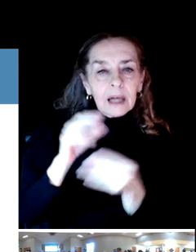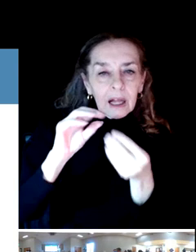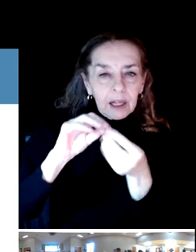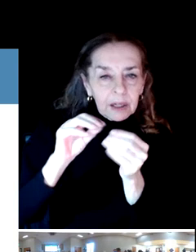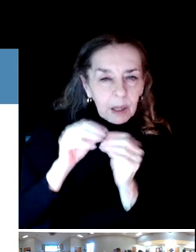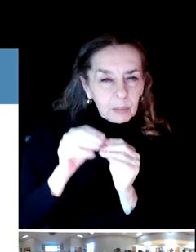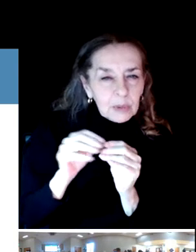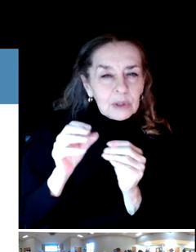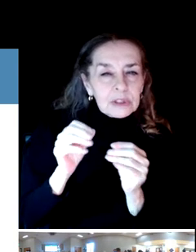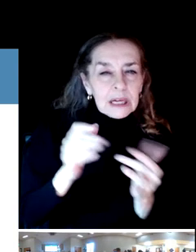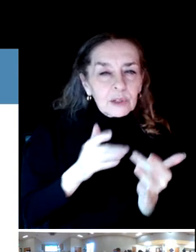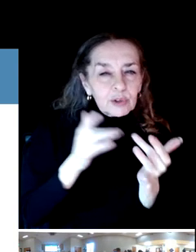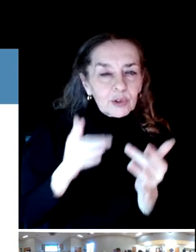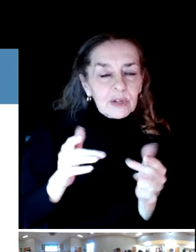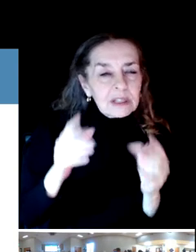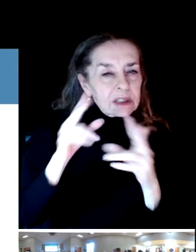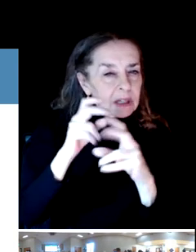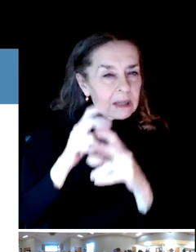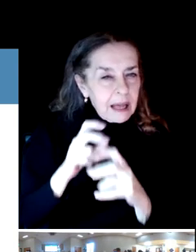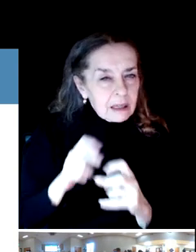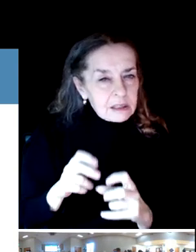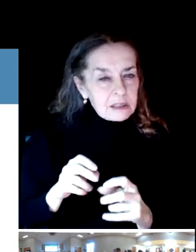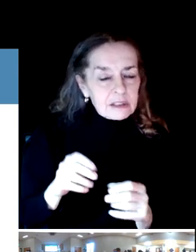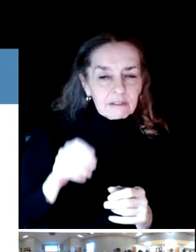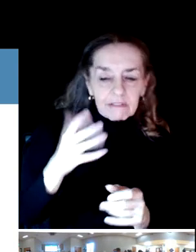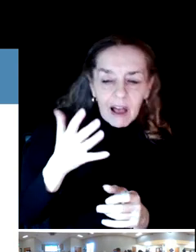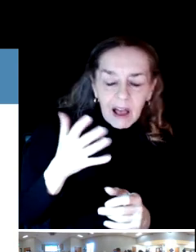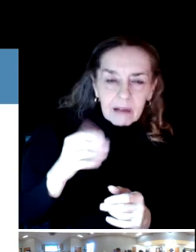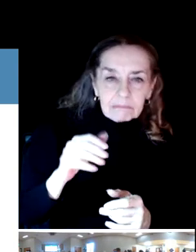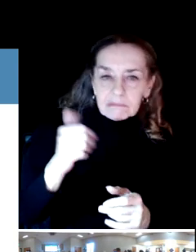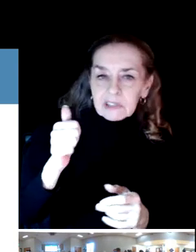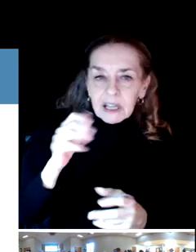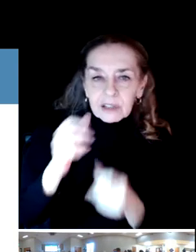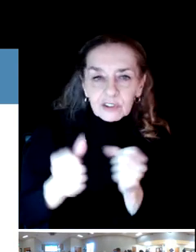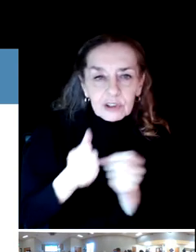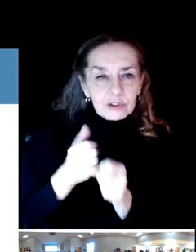looking forward five to ten years and beyond to figure out where we think the growth is